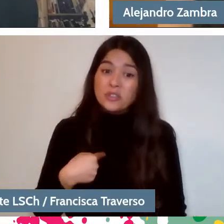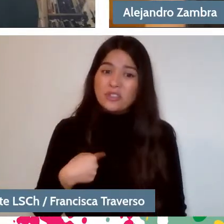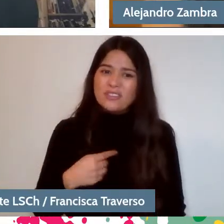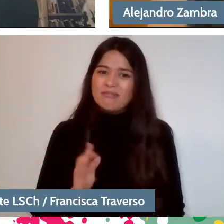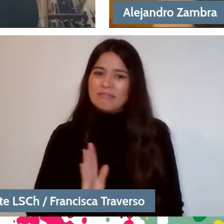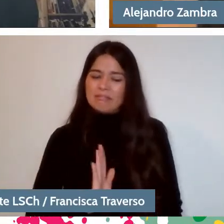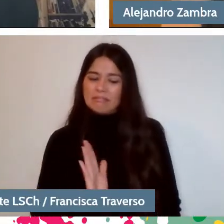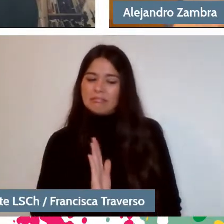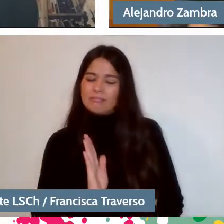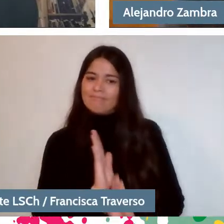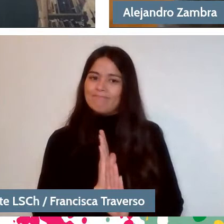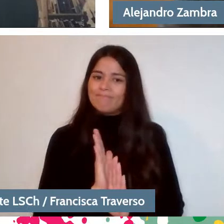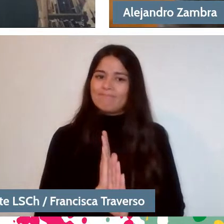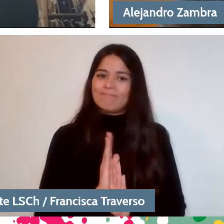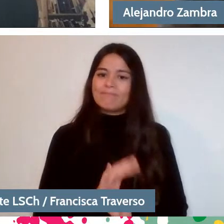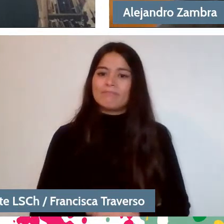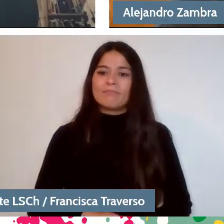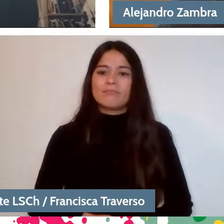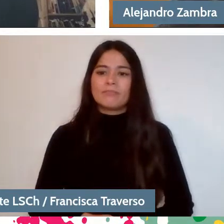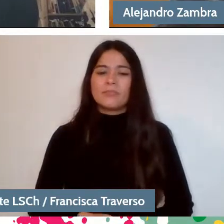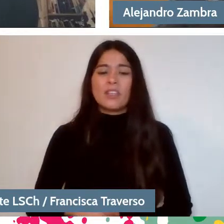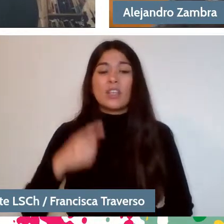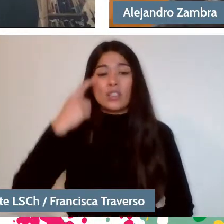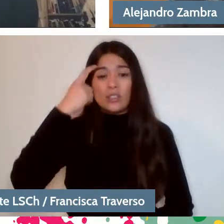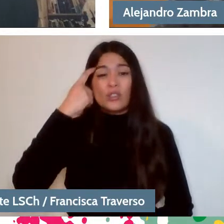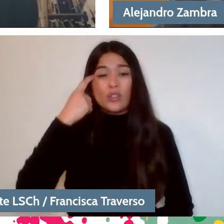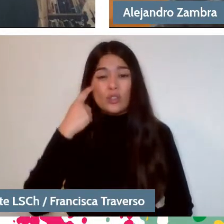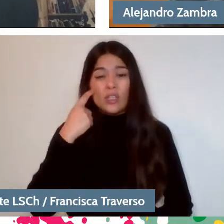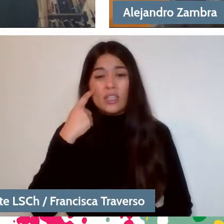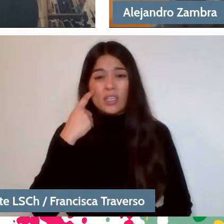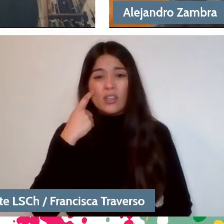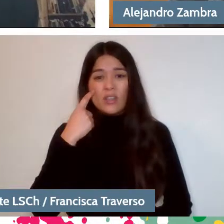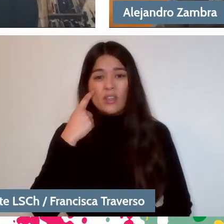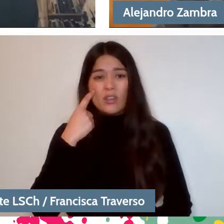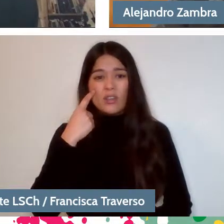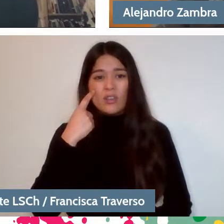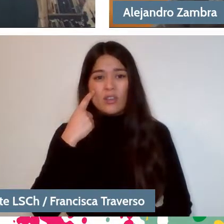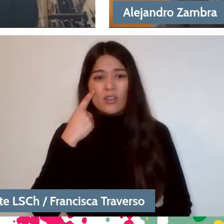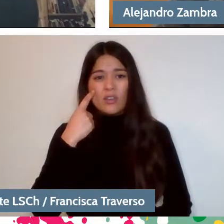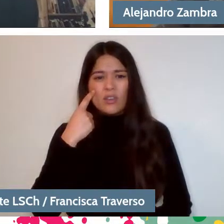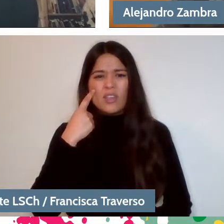I think that in itself, several people my age